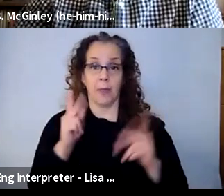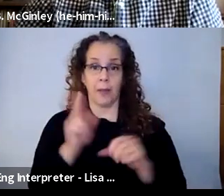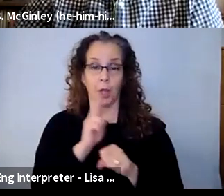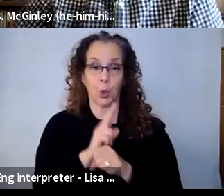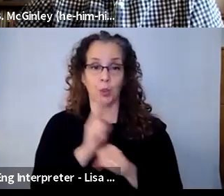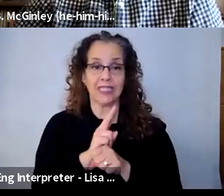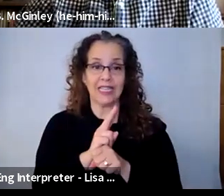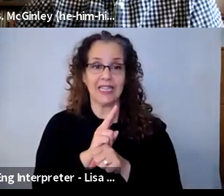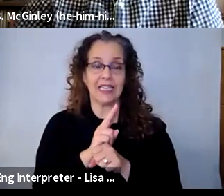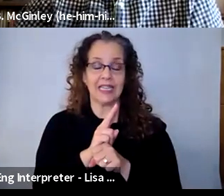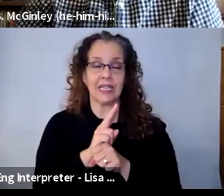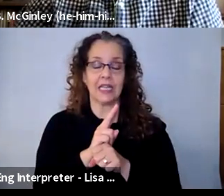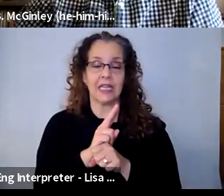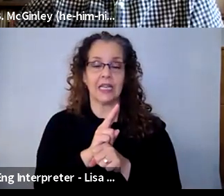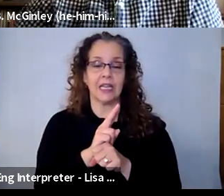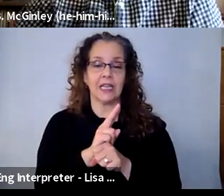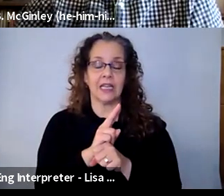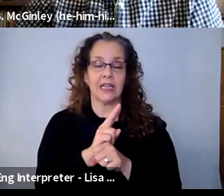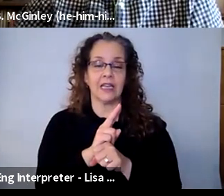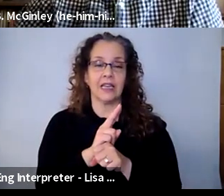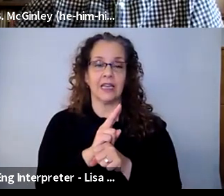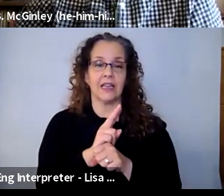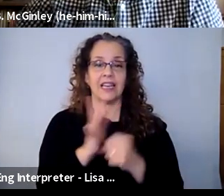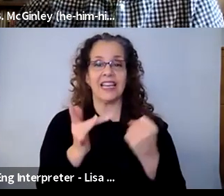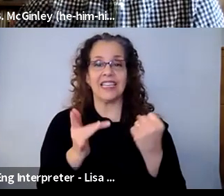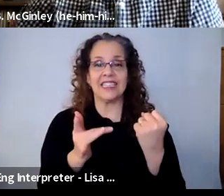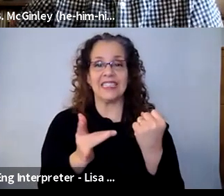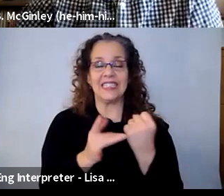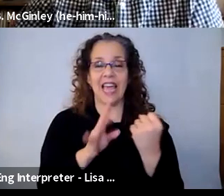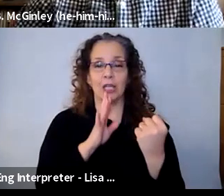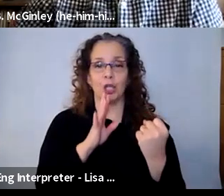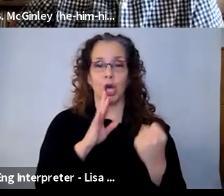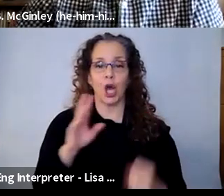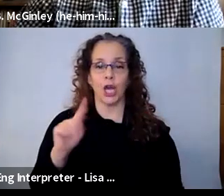it's the usability of TikTok, for example. So that kind of